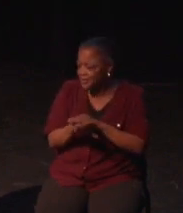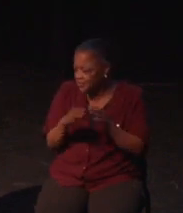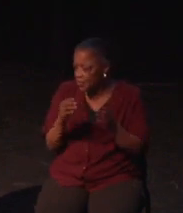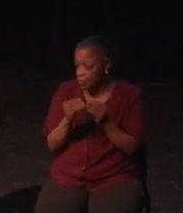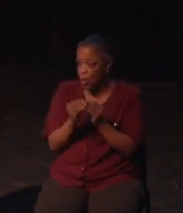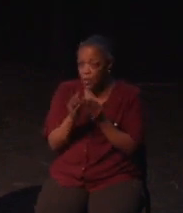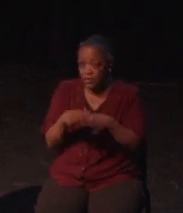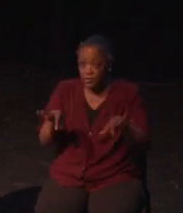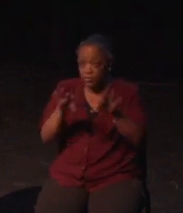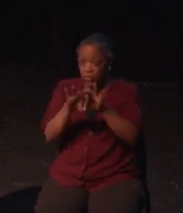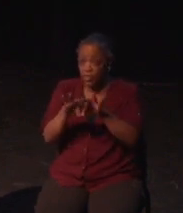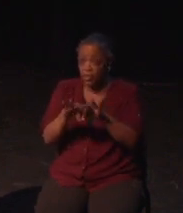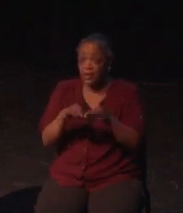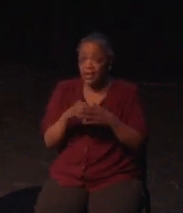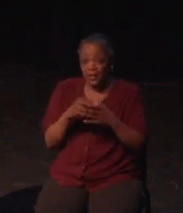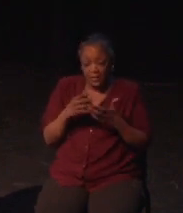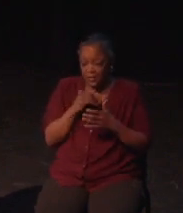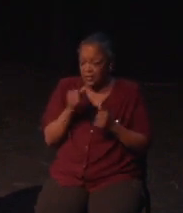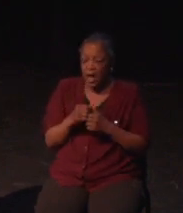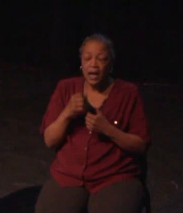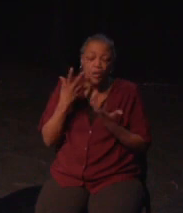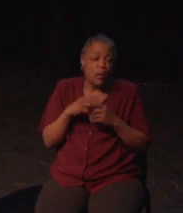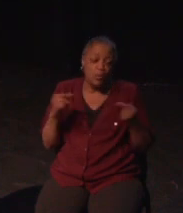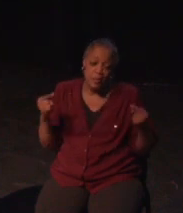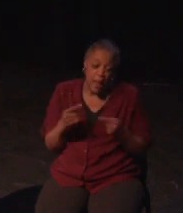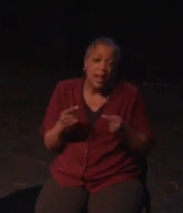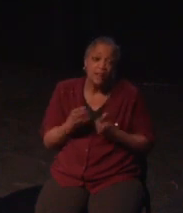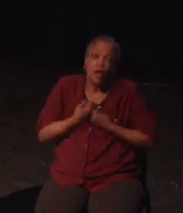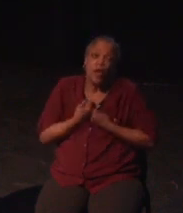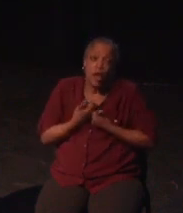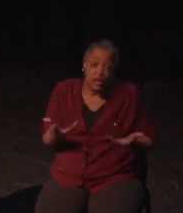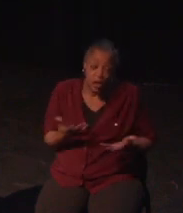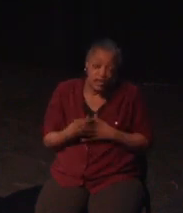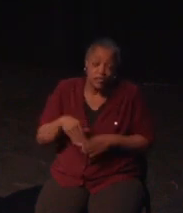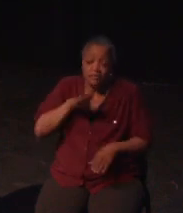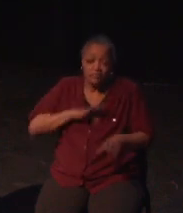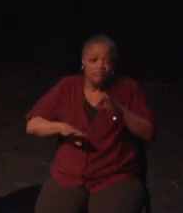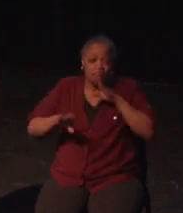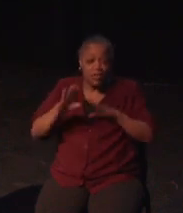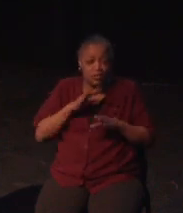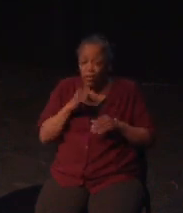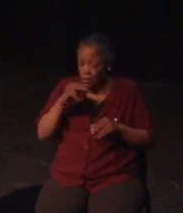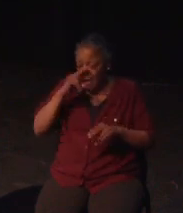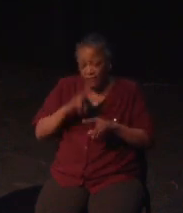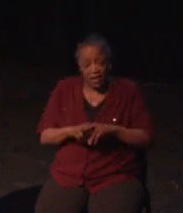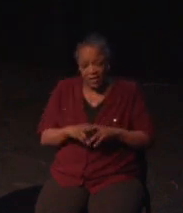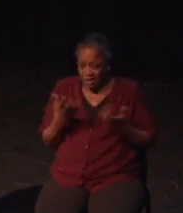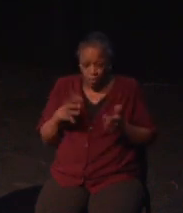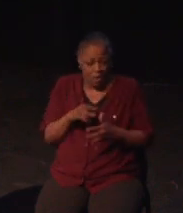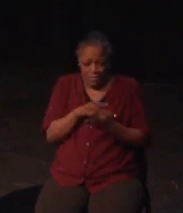Monster Hunter: World is a game